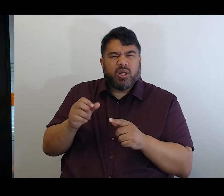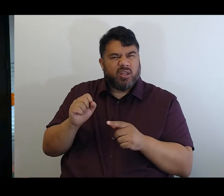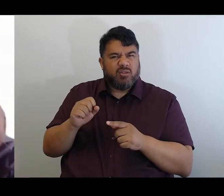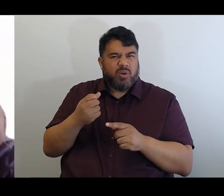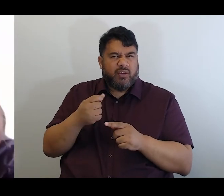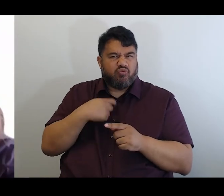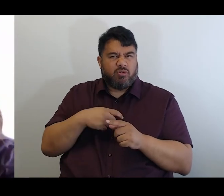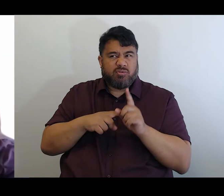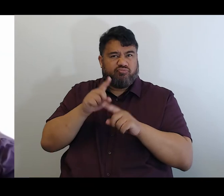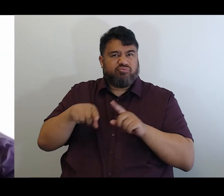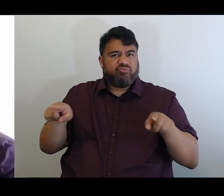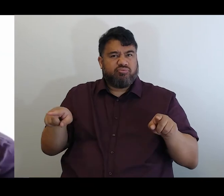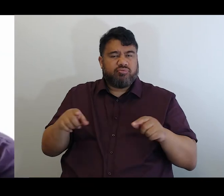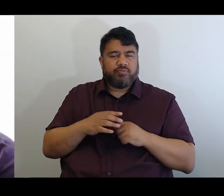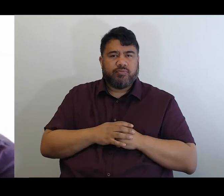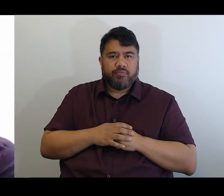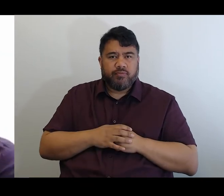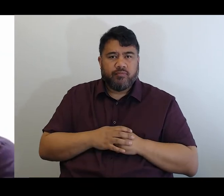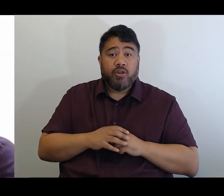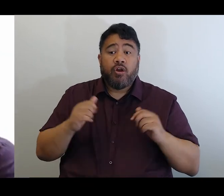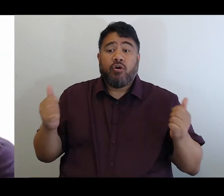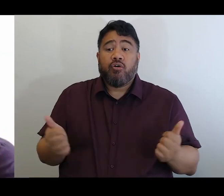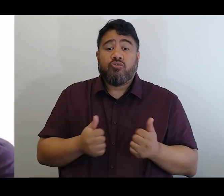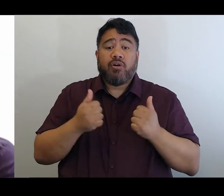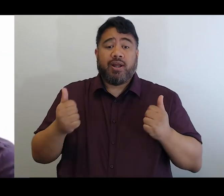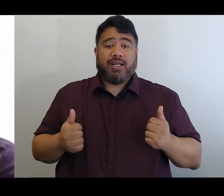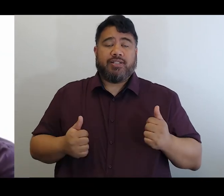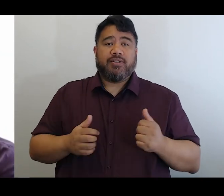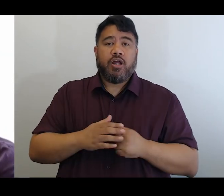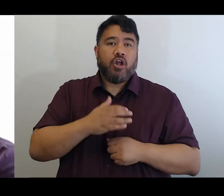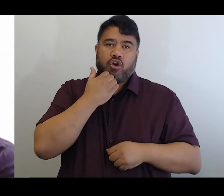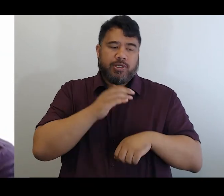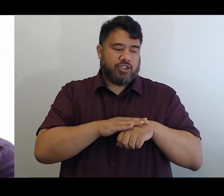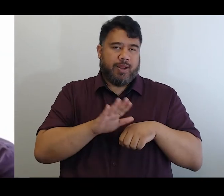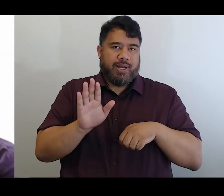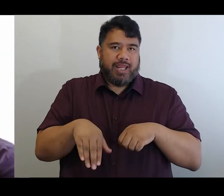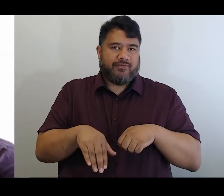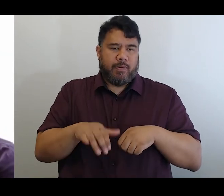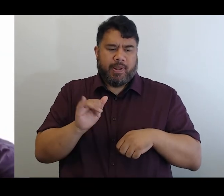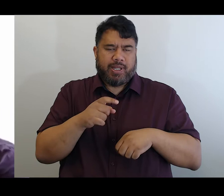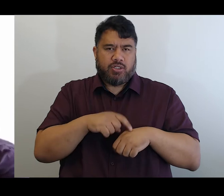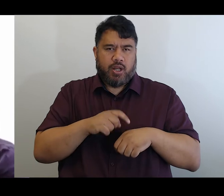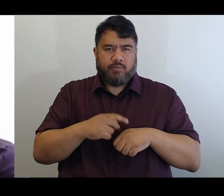Kia ora Paula, we haven't got too much longer to run on this so we have time for probably two more questions.